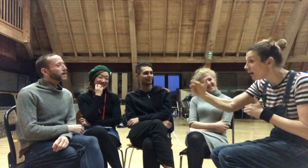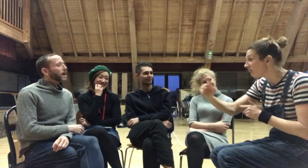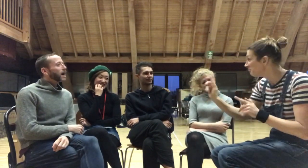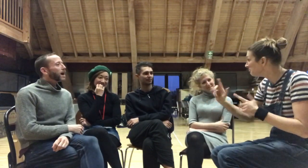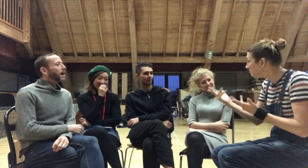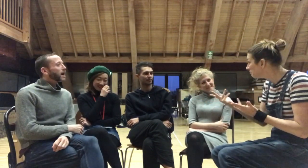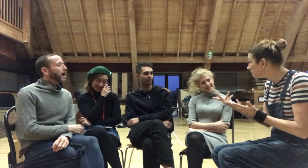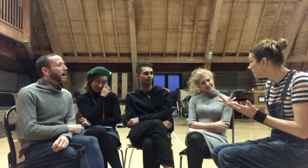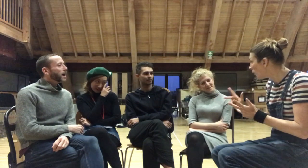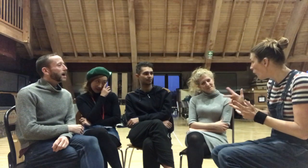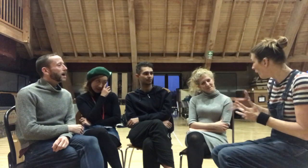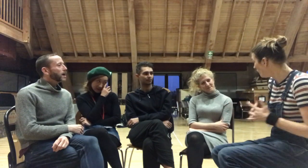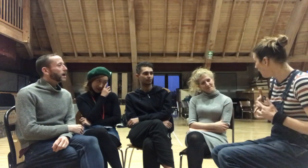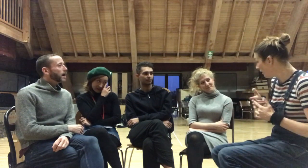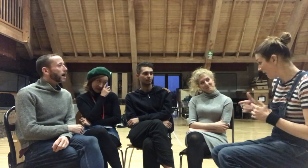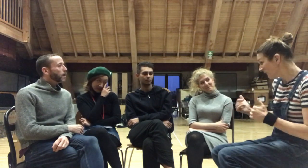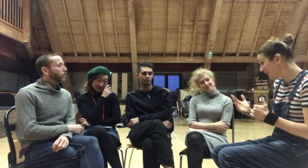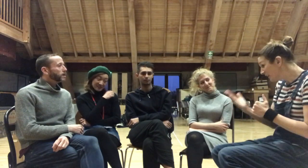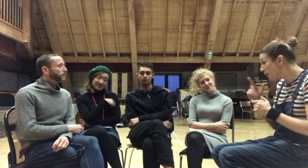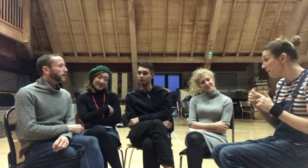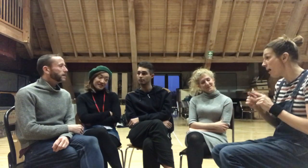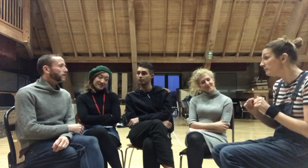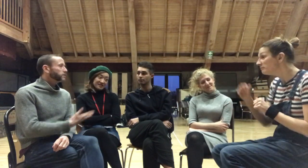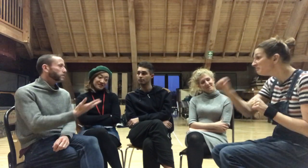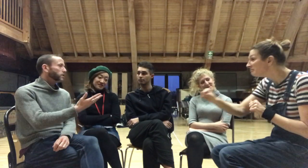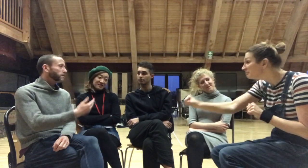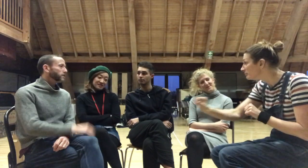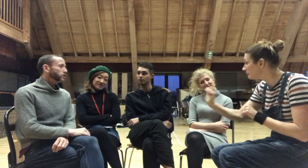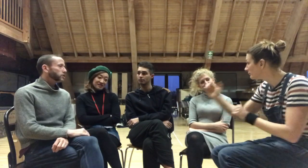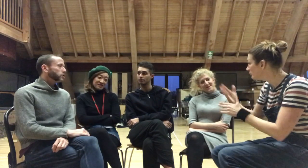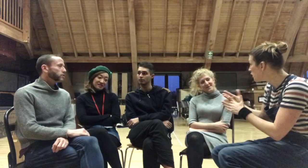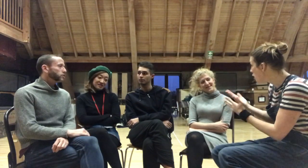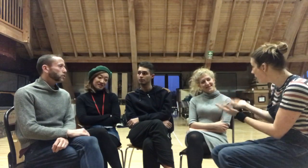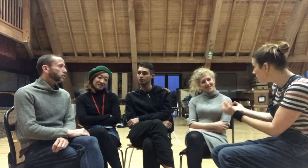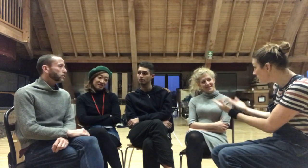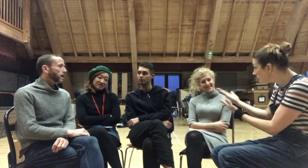What you're feeling - obviously we're going to be finish this show soon - have